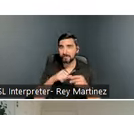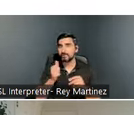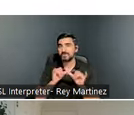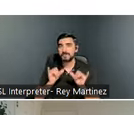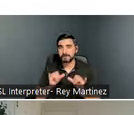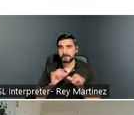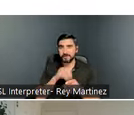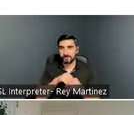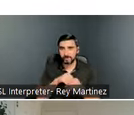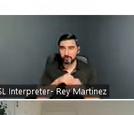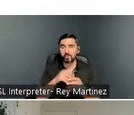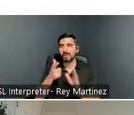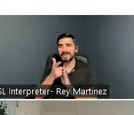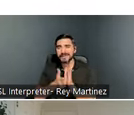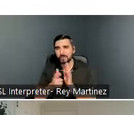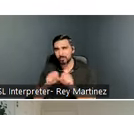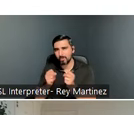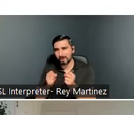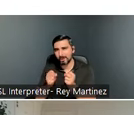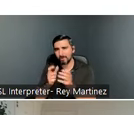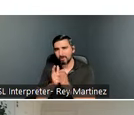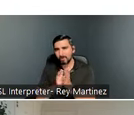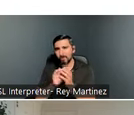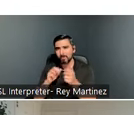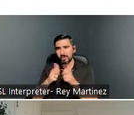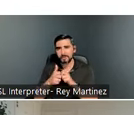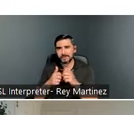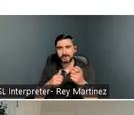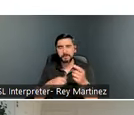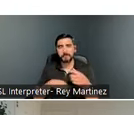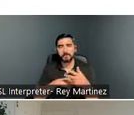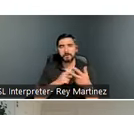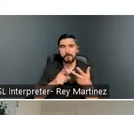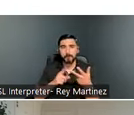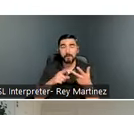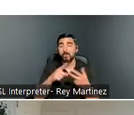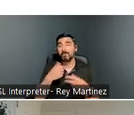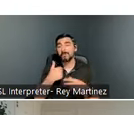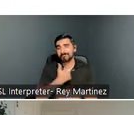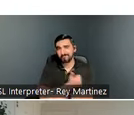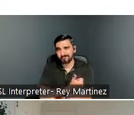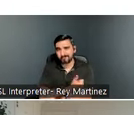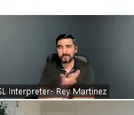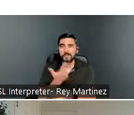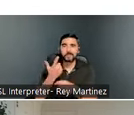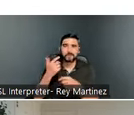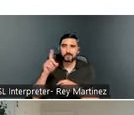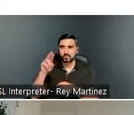be wrapped up in the legal system; maybe we know that they’re dealing with substance issues. We